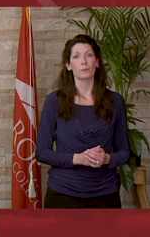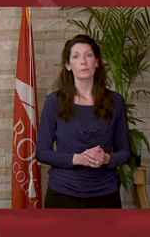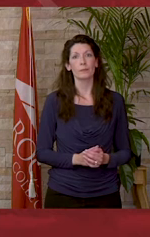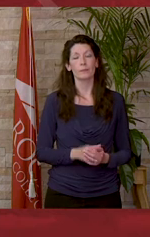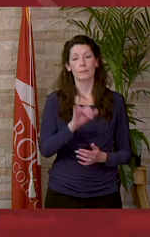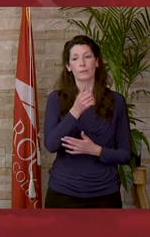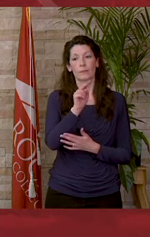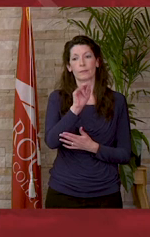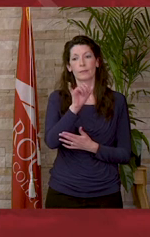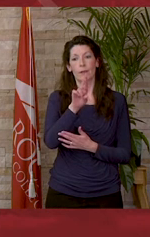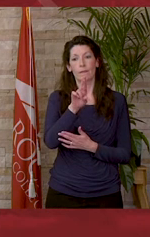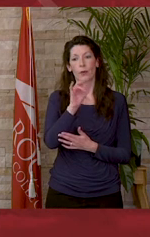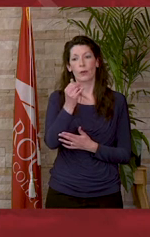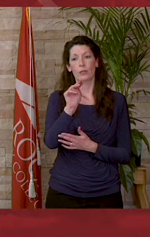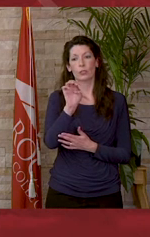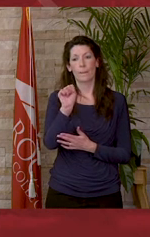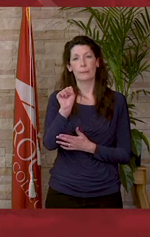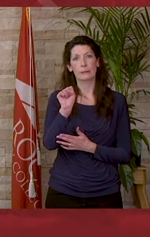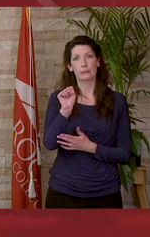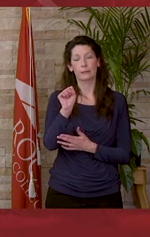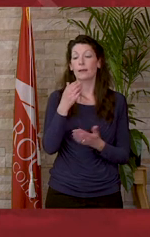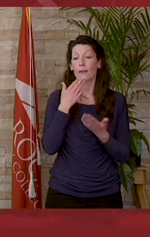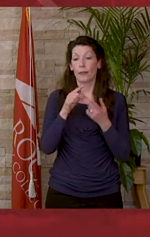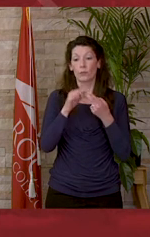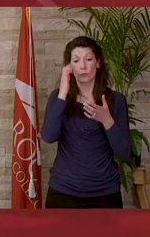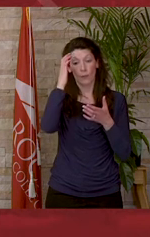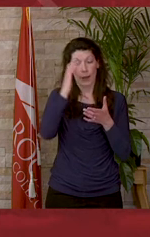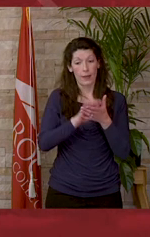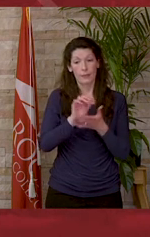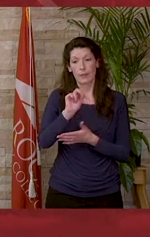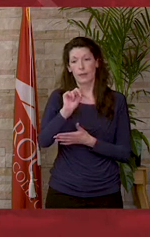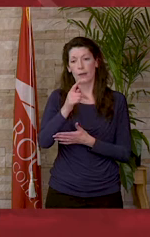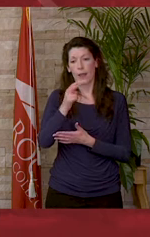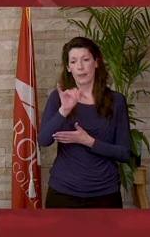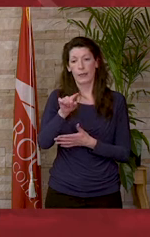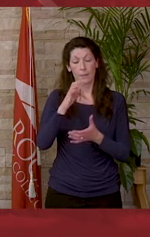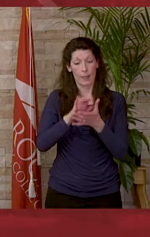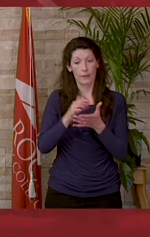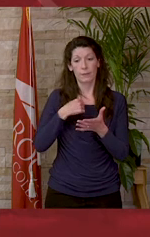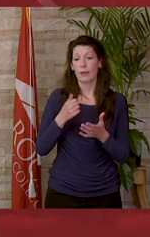Jennifer James: Thank you to my husband Anthony who has believed in me and helped support me